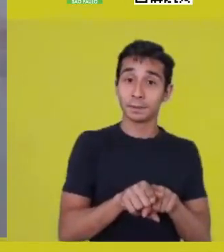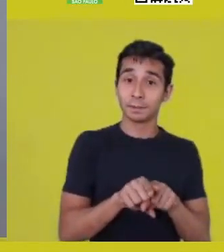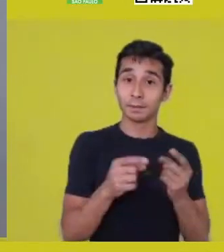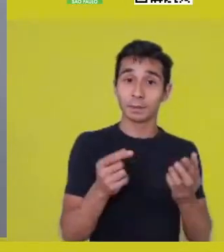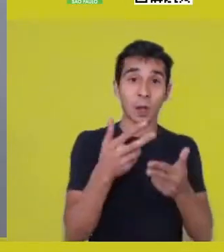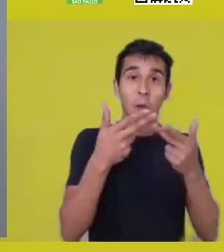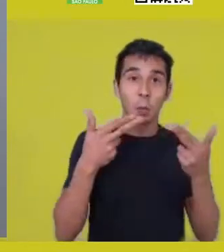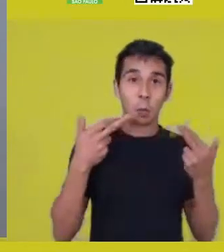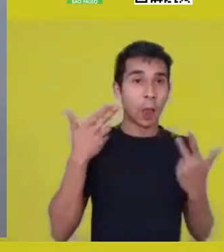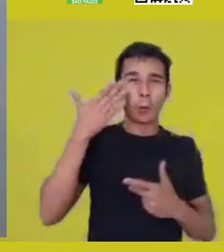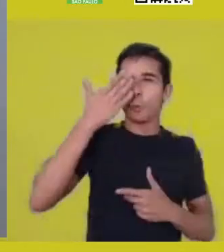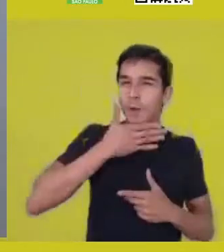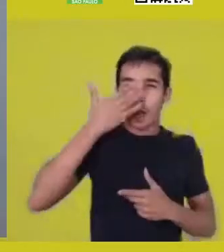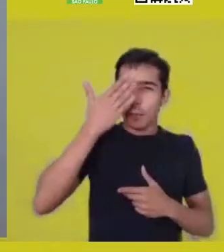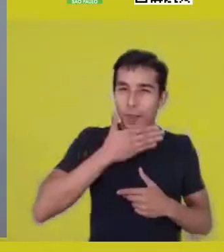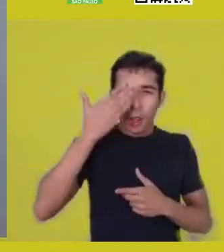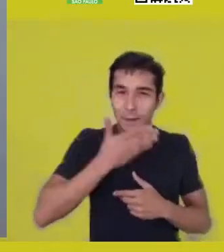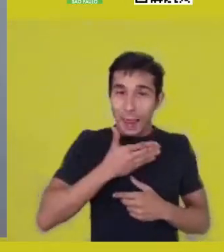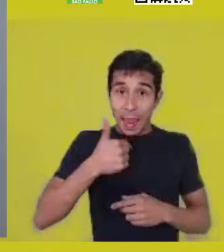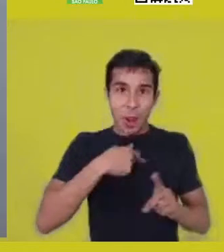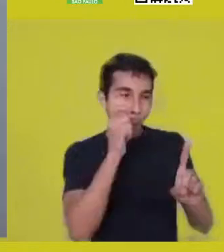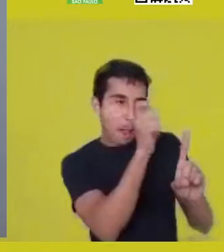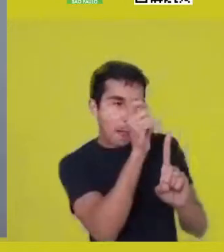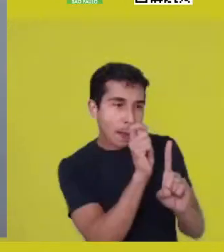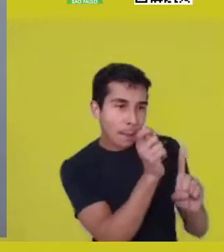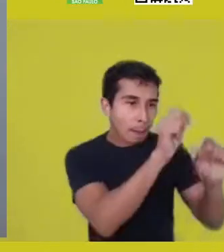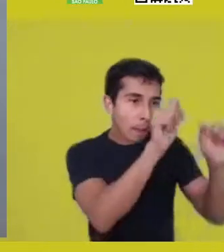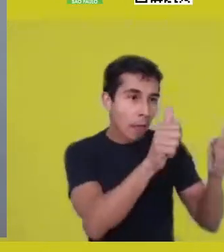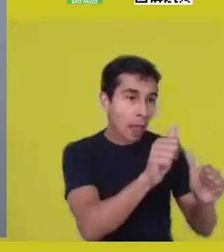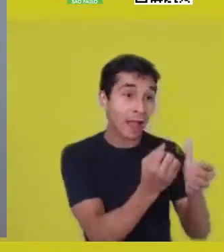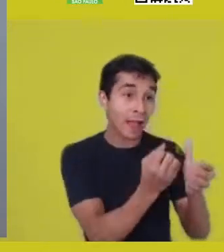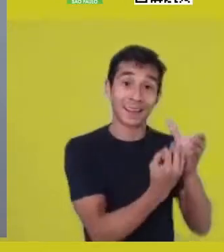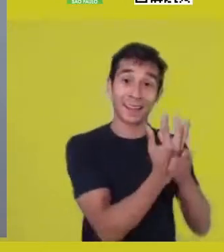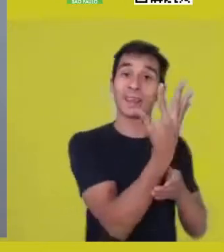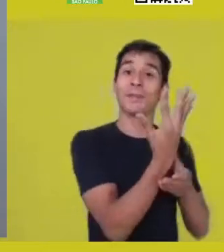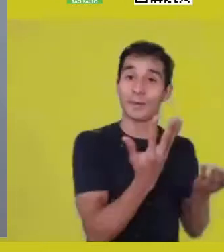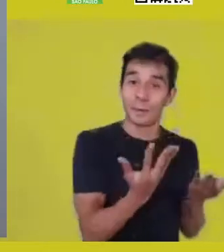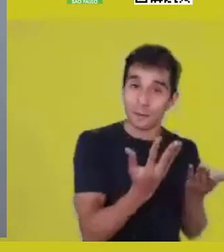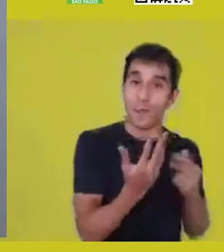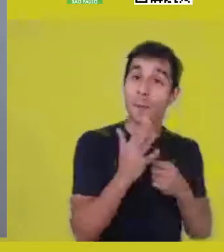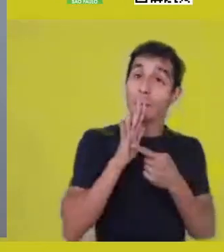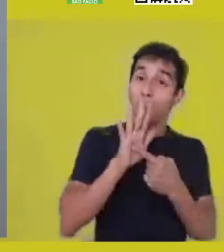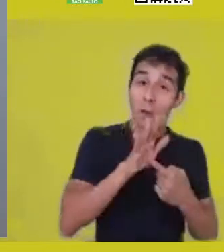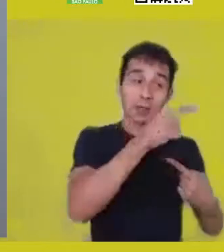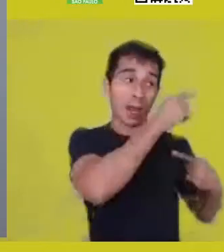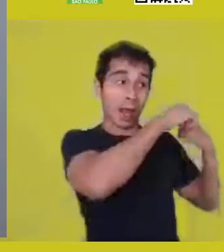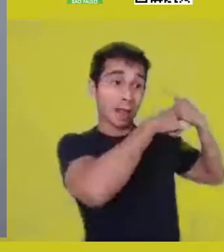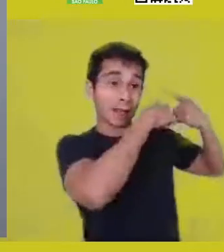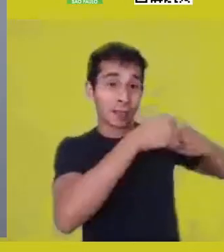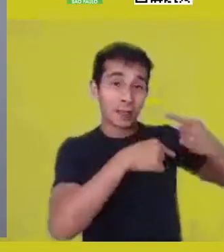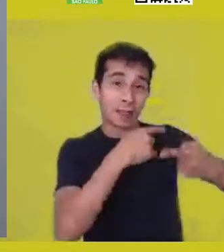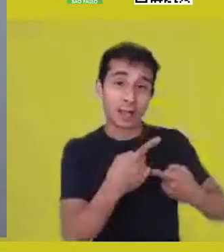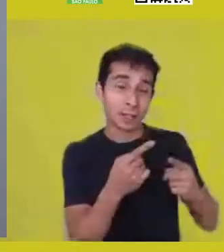with the visible, with ancestry, from that sculpting action...